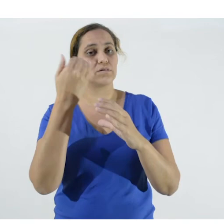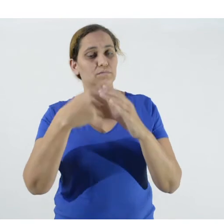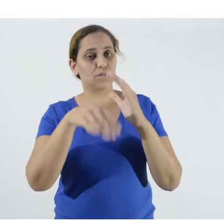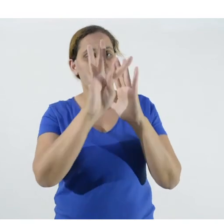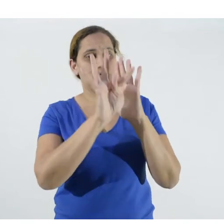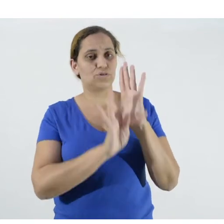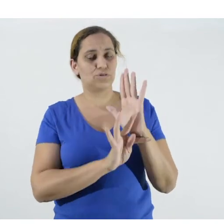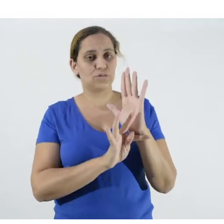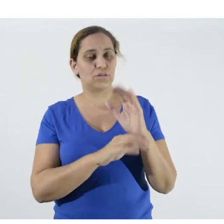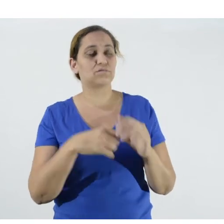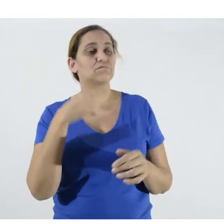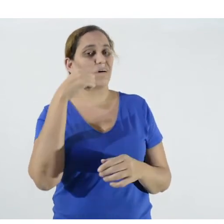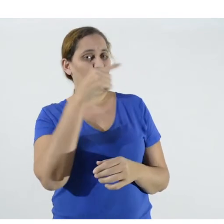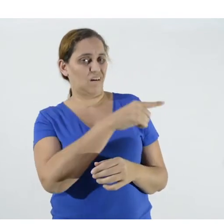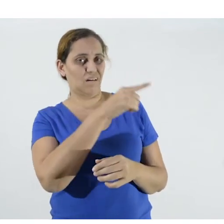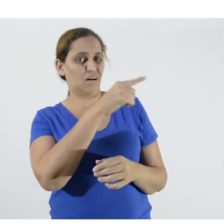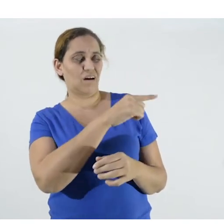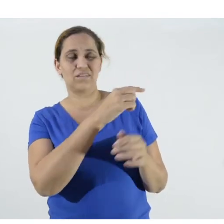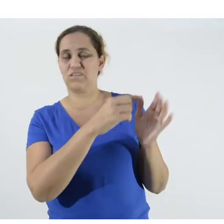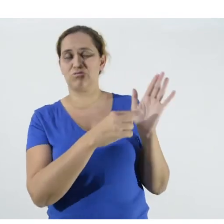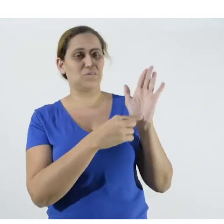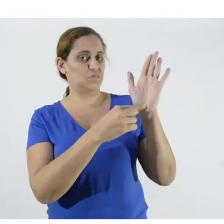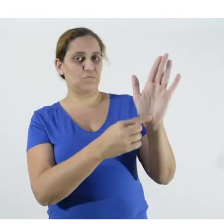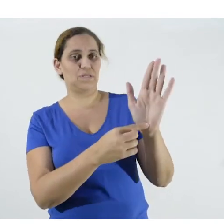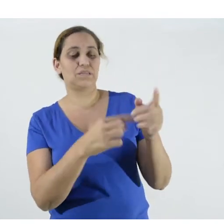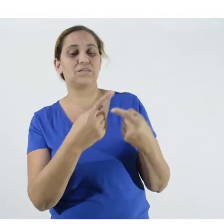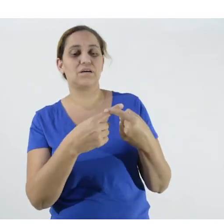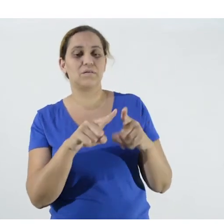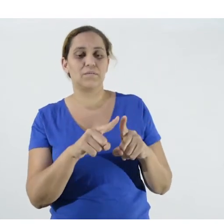text messages, but here’s an example of a text message,